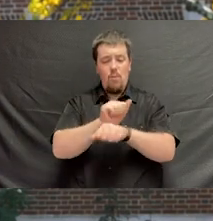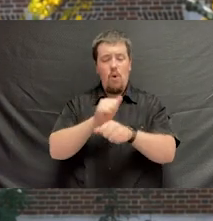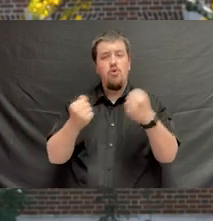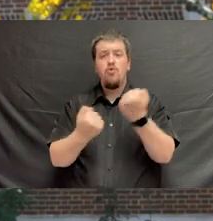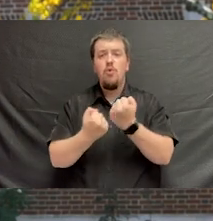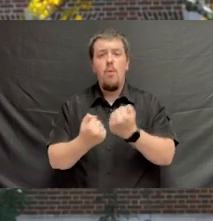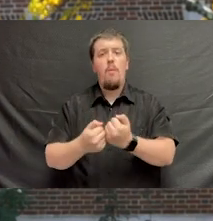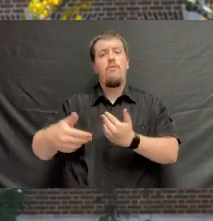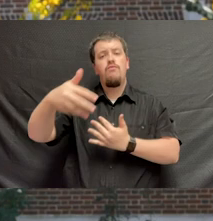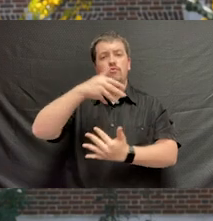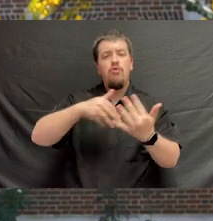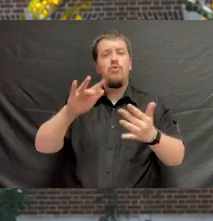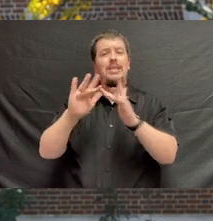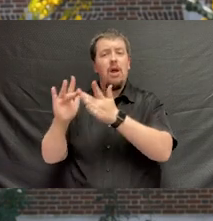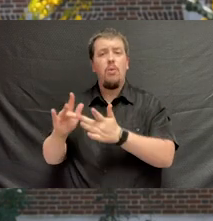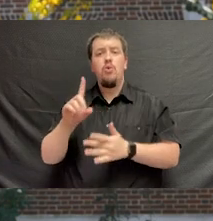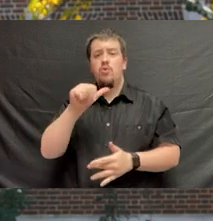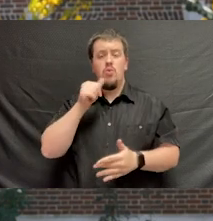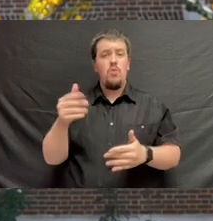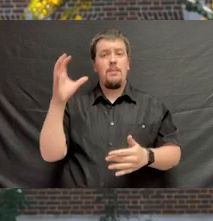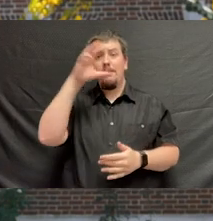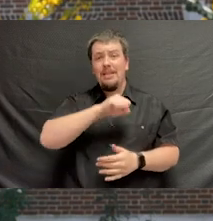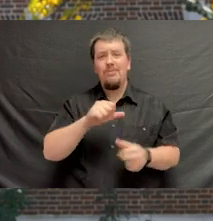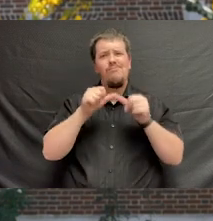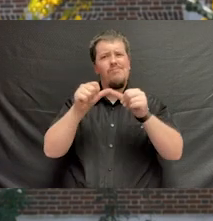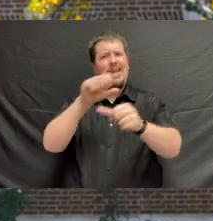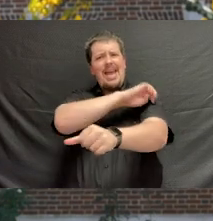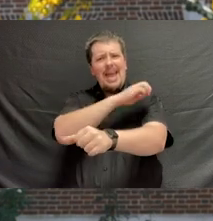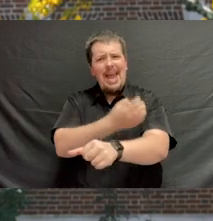and a supportive social network. Don't lose sight of these as you keep your energy levels